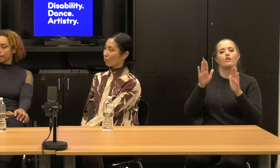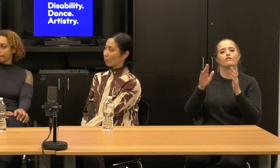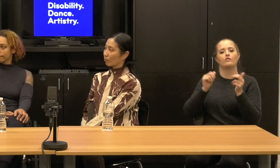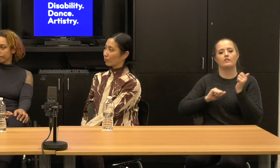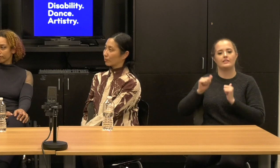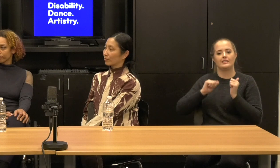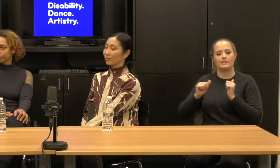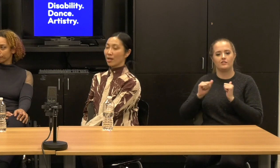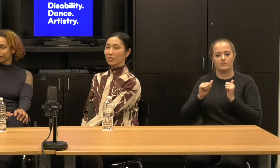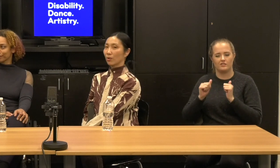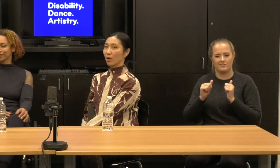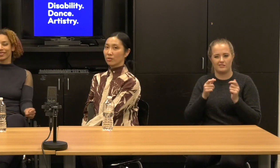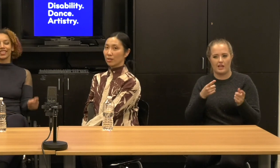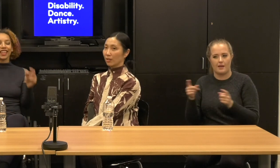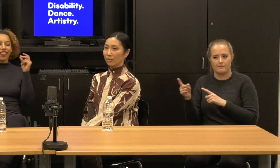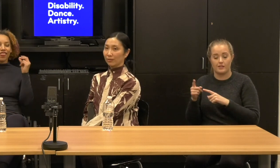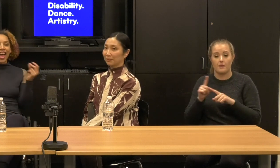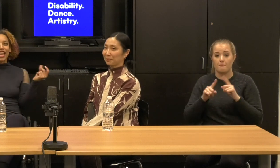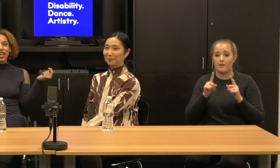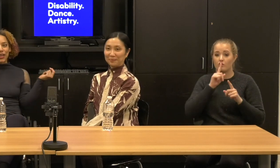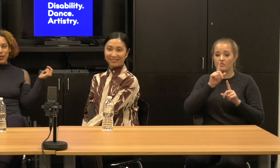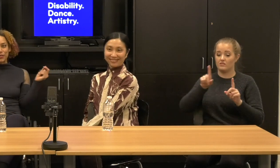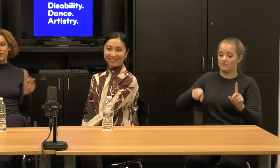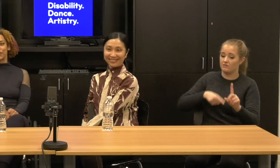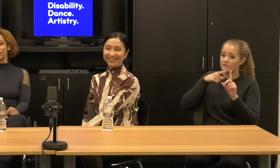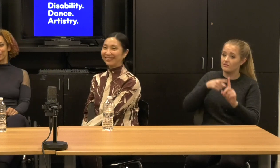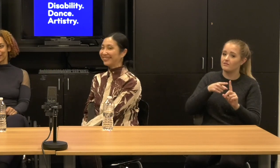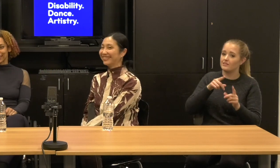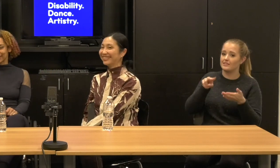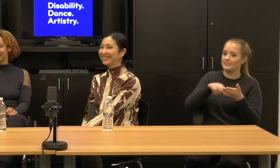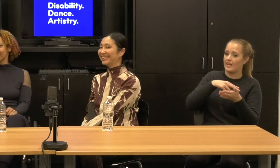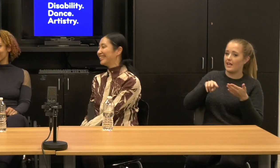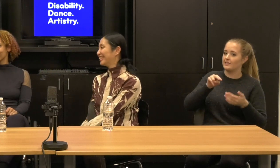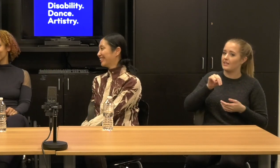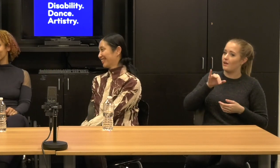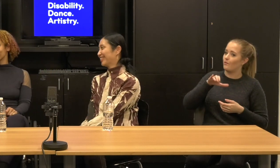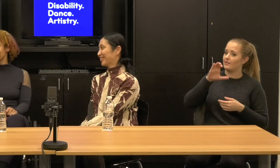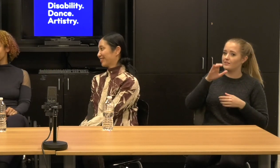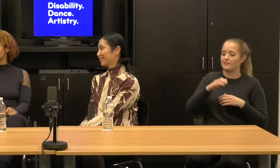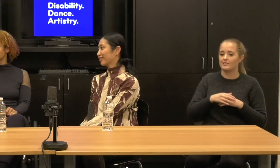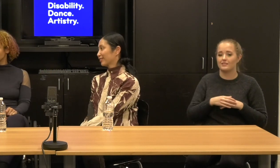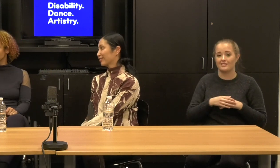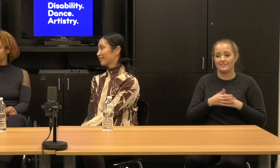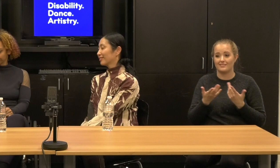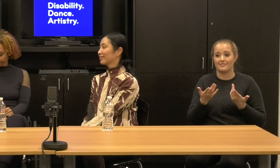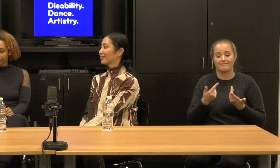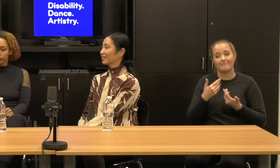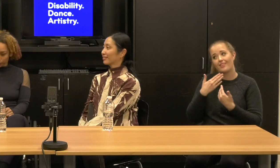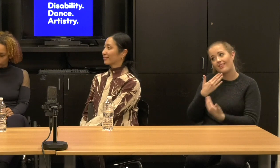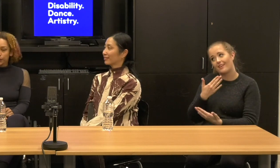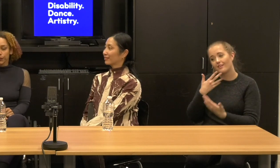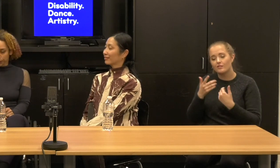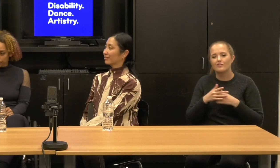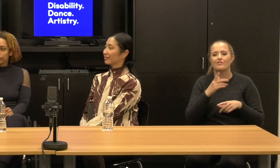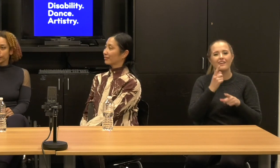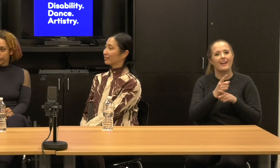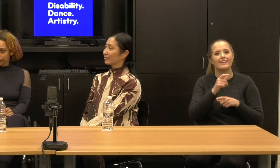that is dance Nyc of course. It's not like, oh, what could it be, you know, like it's like there's, there's intentional,